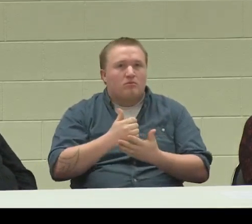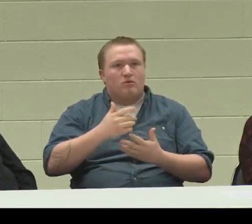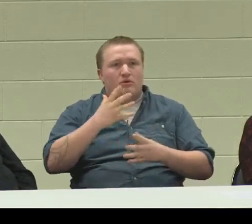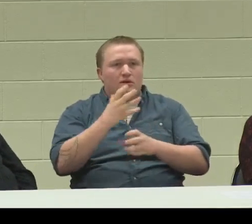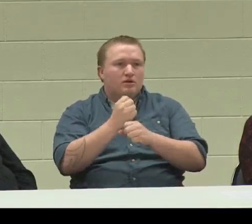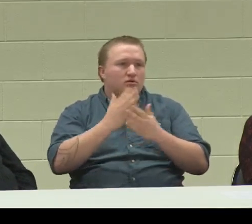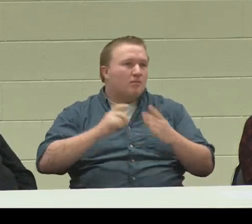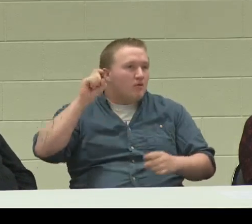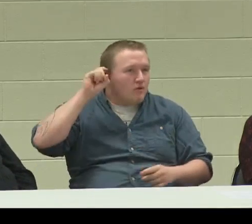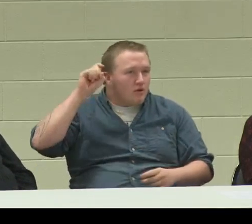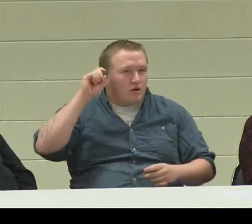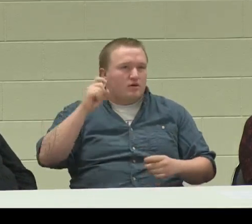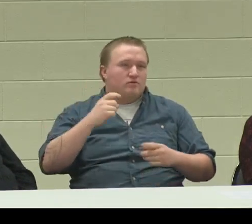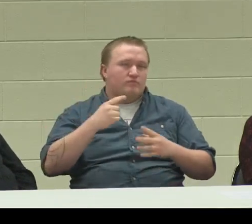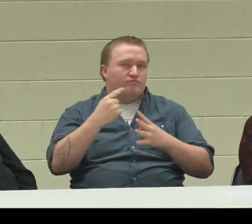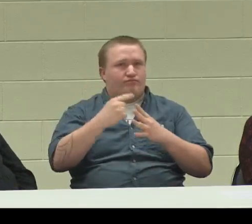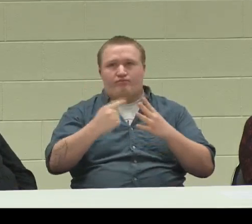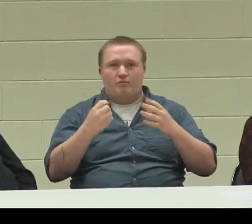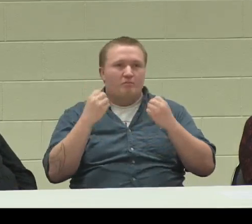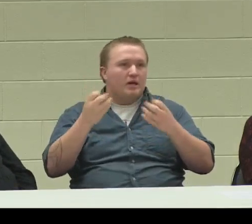I got some help from them. They helped me with getting